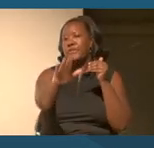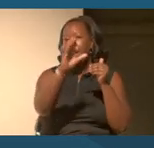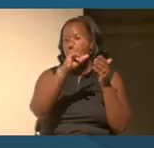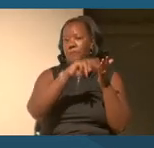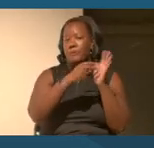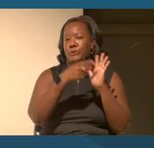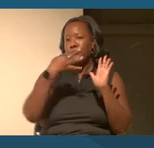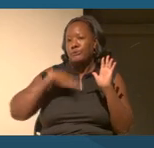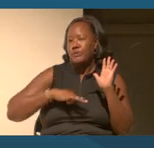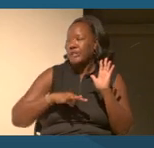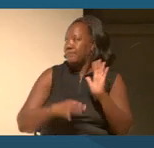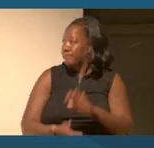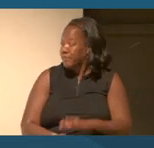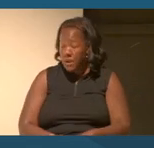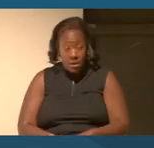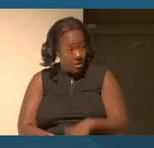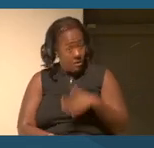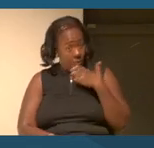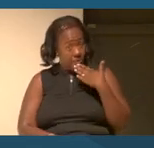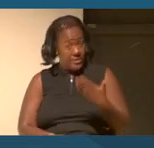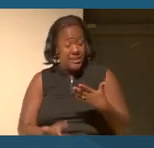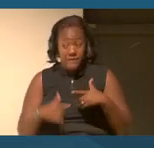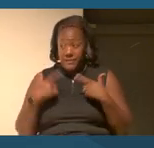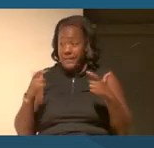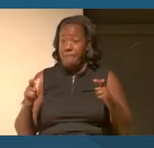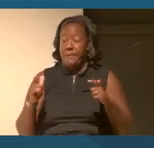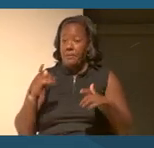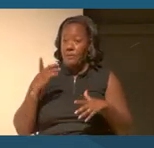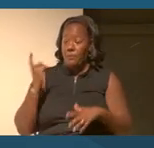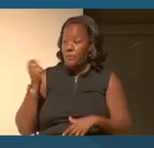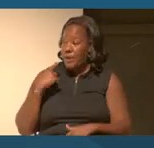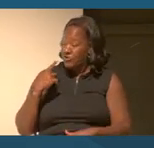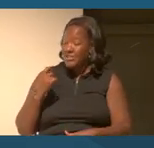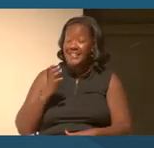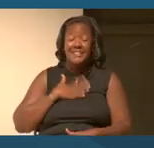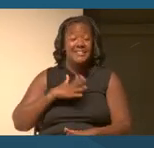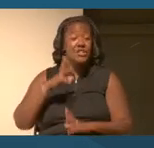I think it's probably on all of our minds and it's an honor to be with you as a child